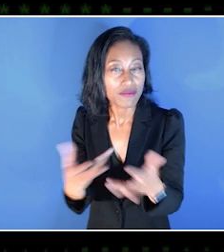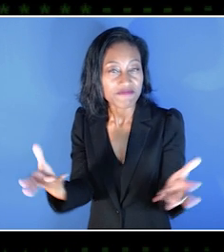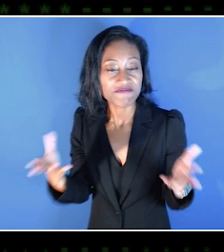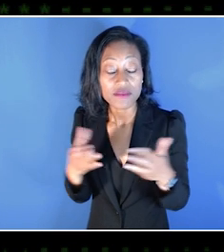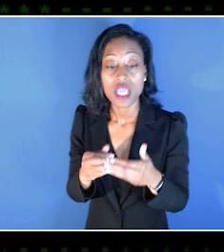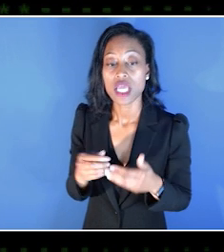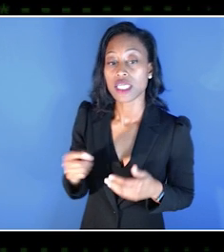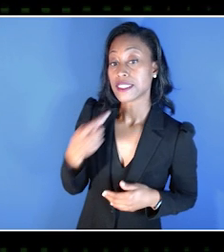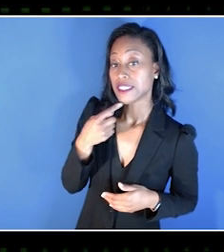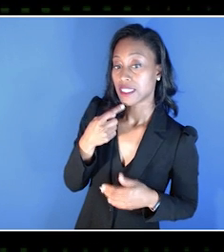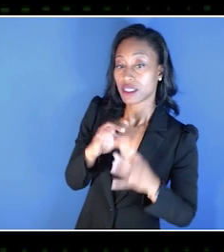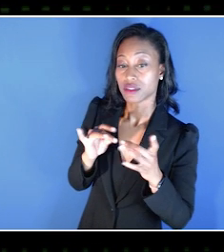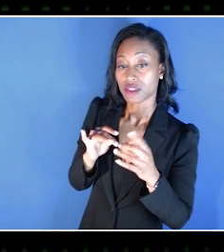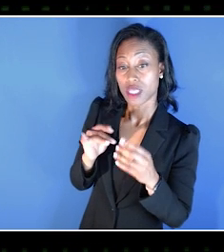[YOUNG GIRL SPEAKING]